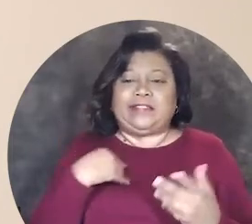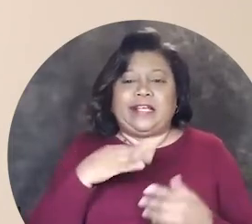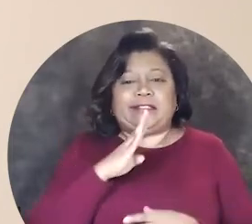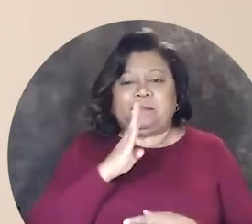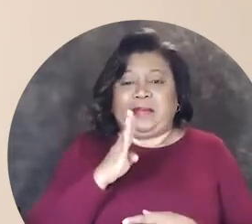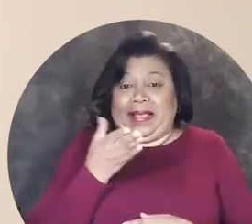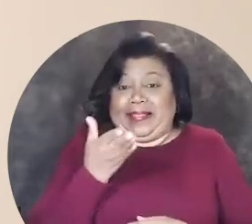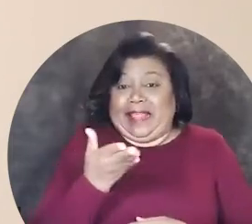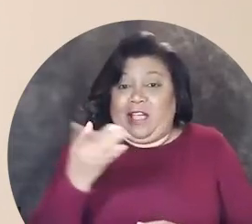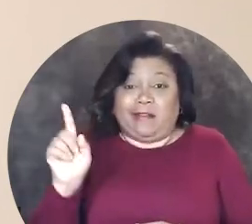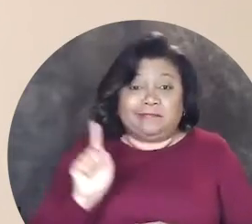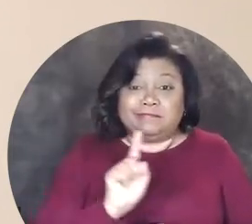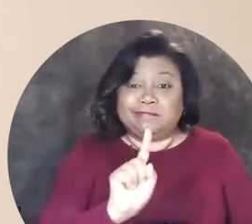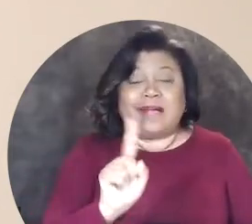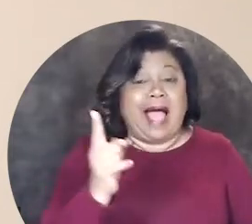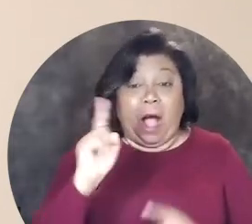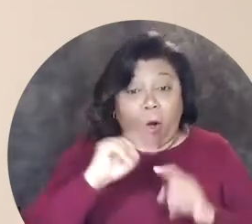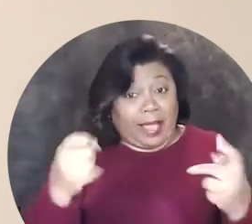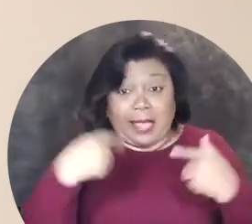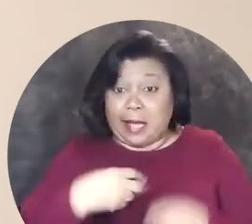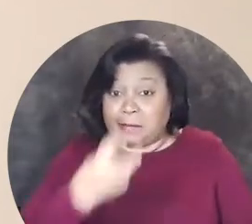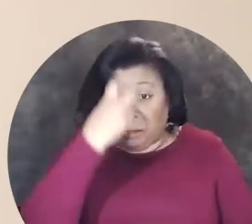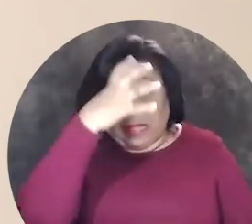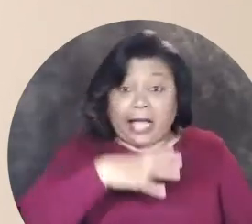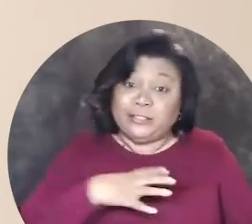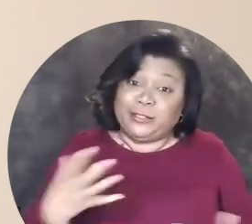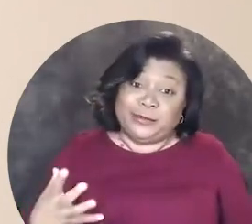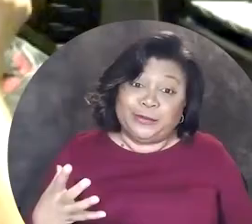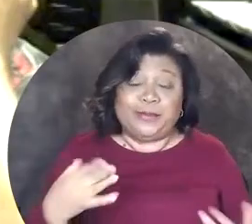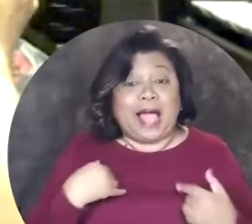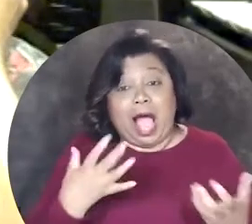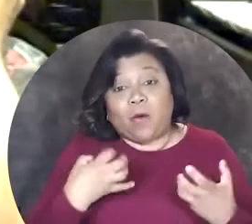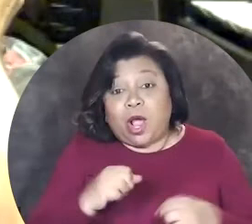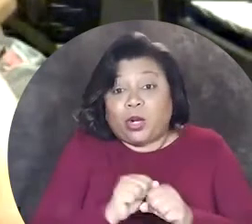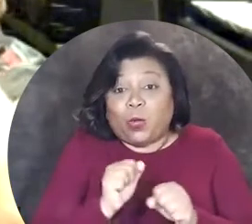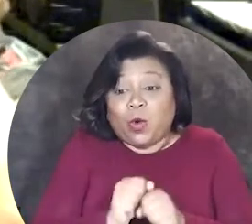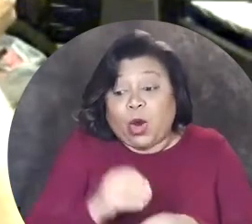kind of just being there in the forefront of saying like, hey, I'm a blind dude, I want to